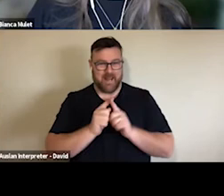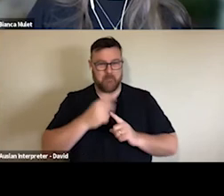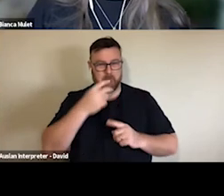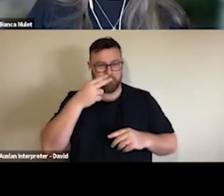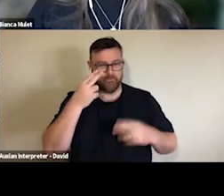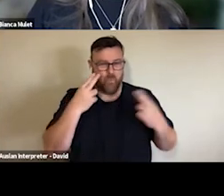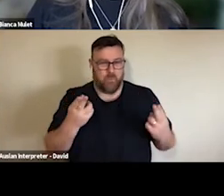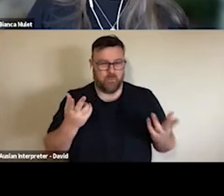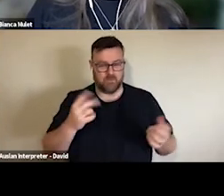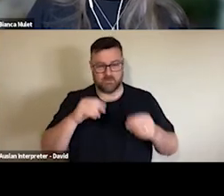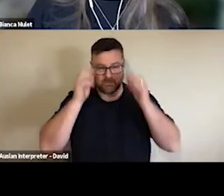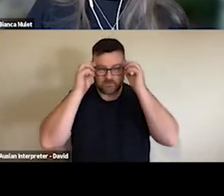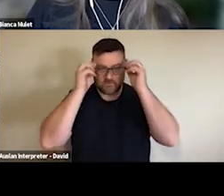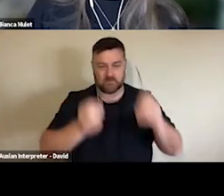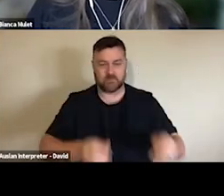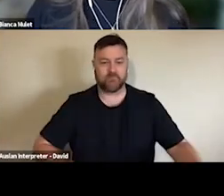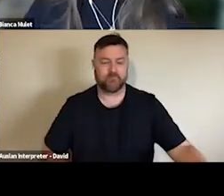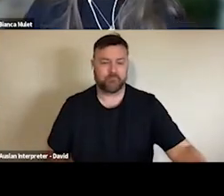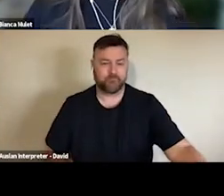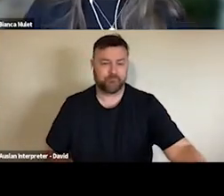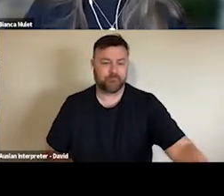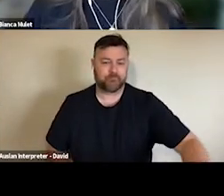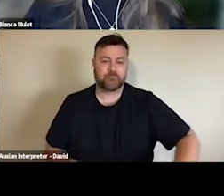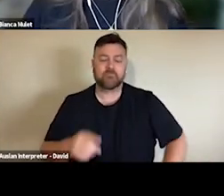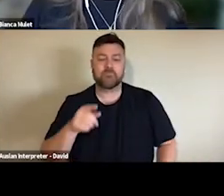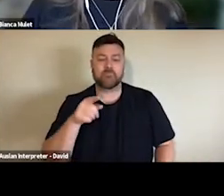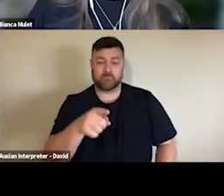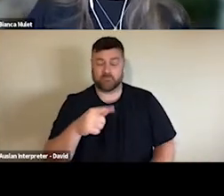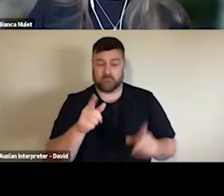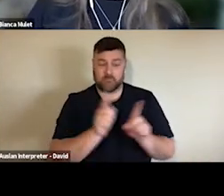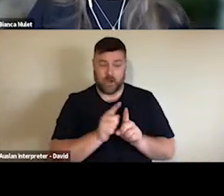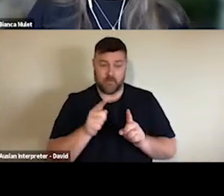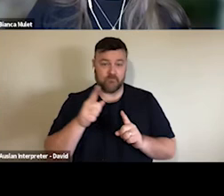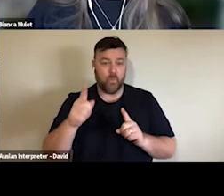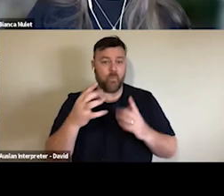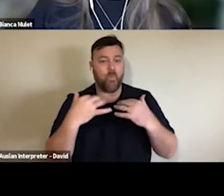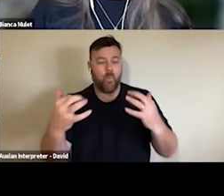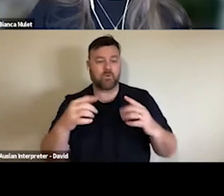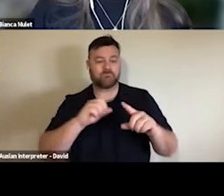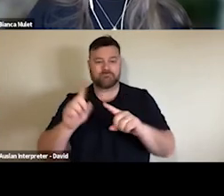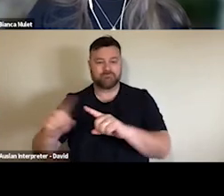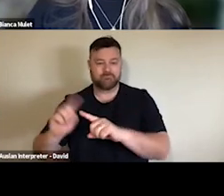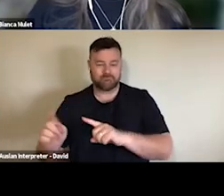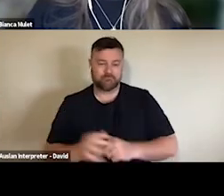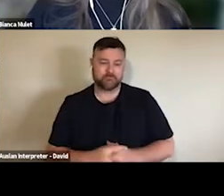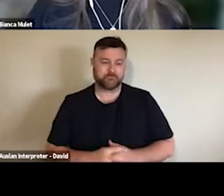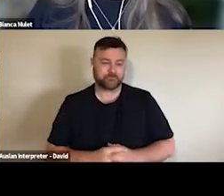year, it's kind of been a bit of a journey through that first wave of the pandemic and